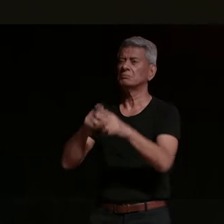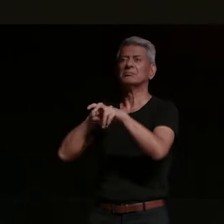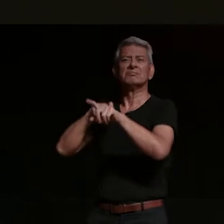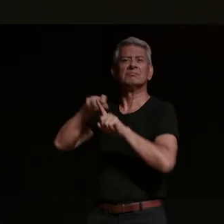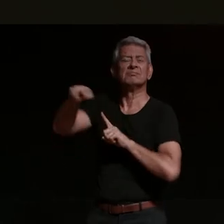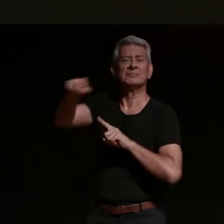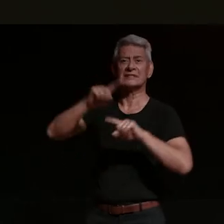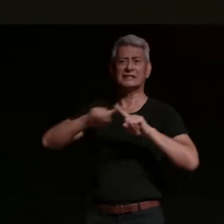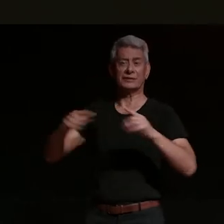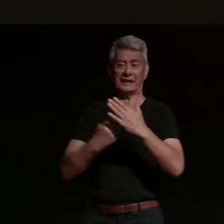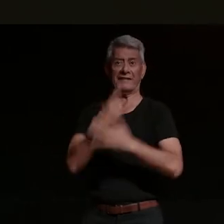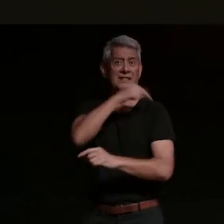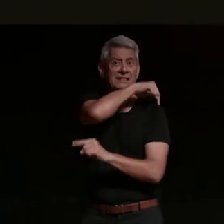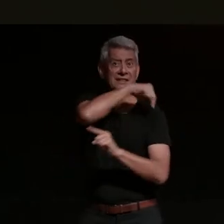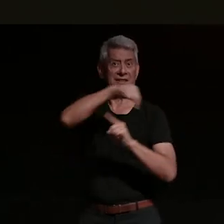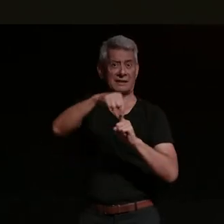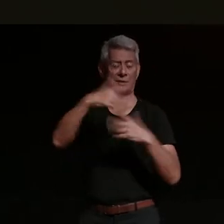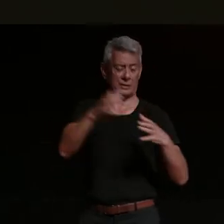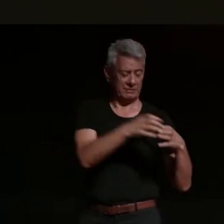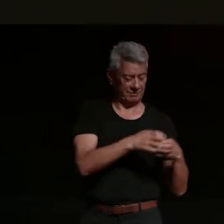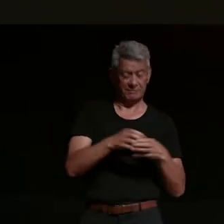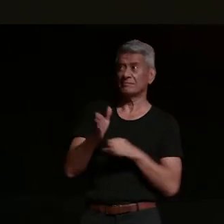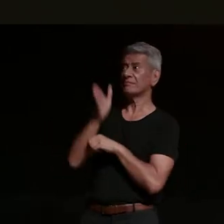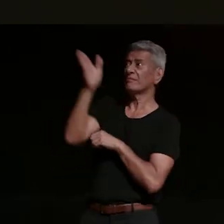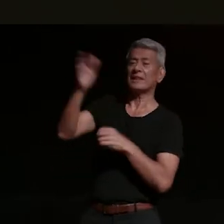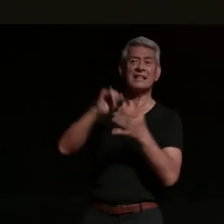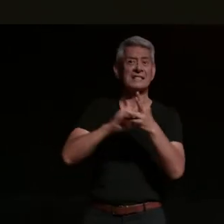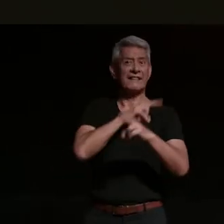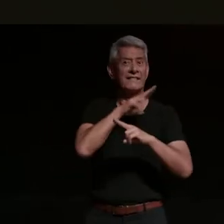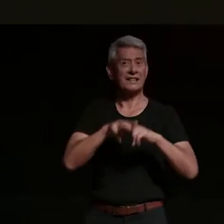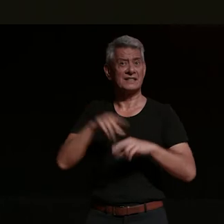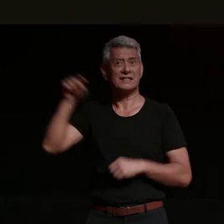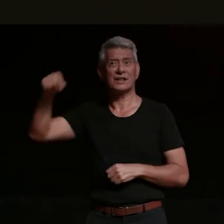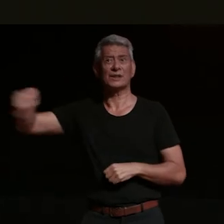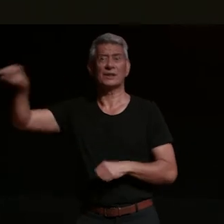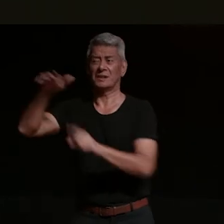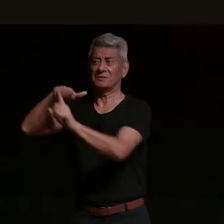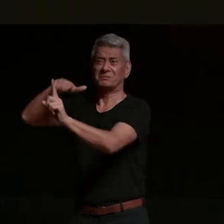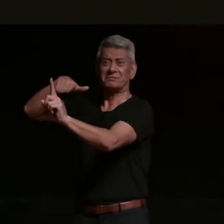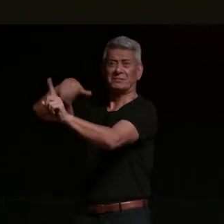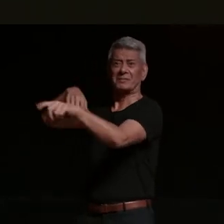girls not too long ago over to san francisco and we rode route 66 and rode in san francisco pride